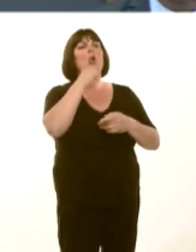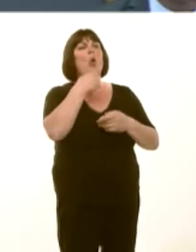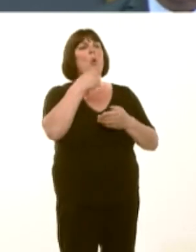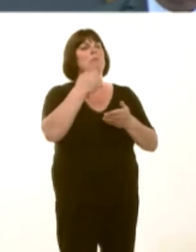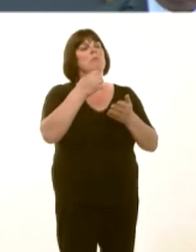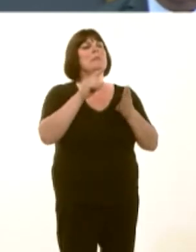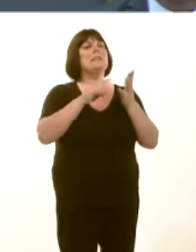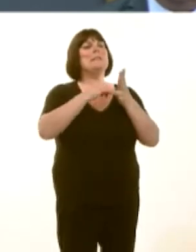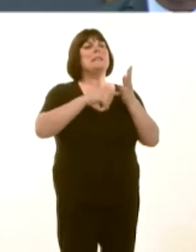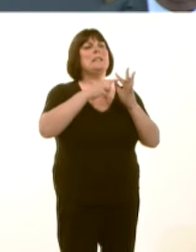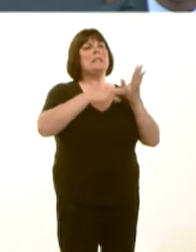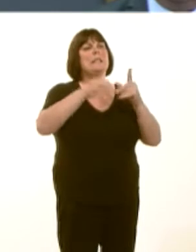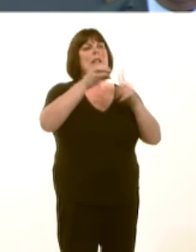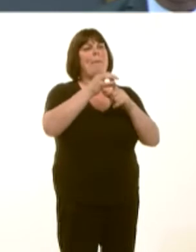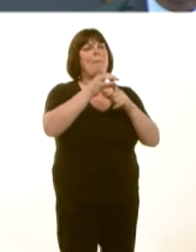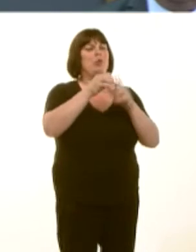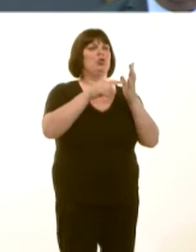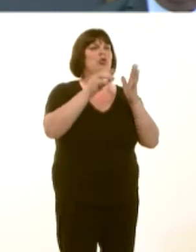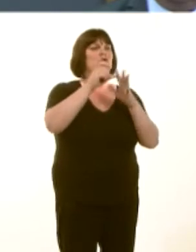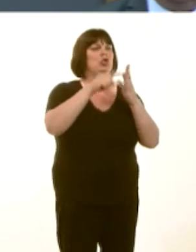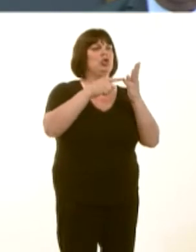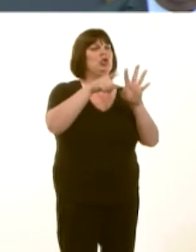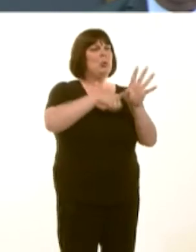in Wales, you criticised that.